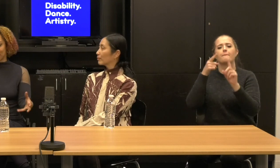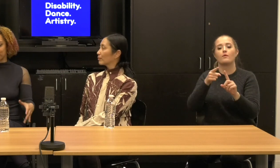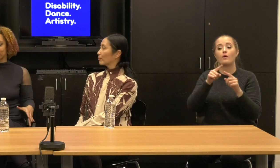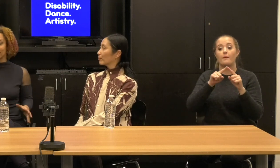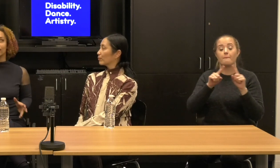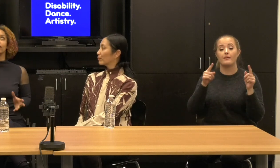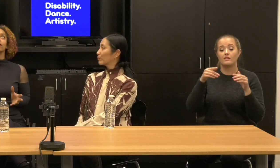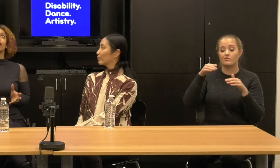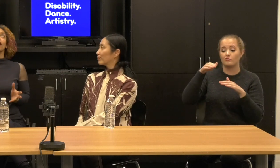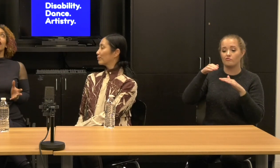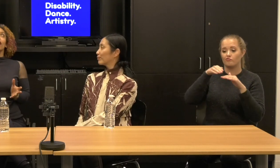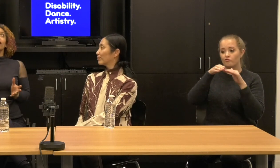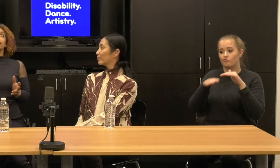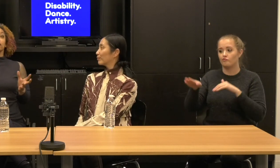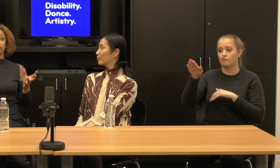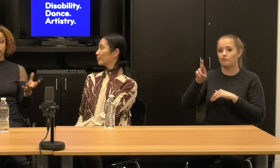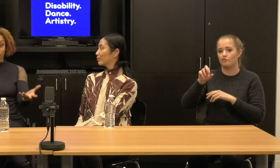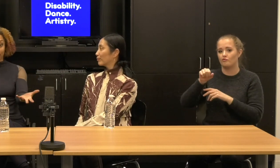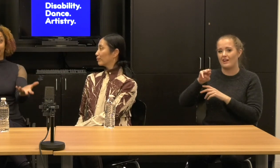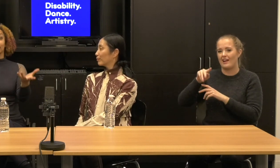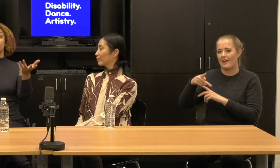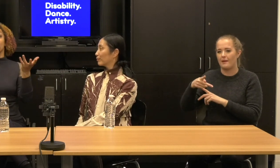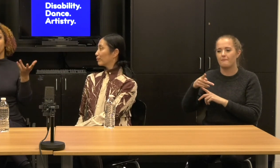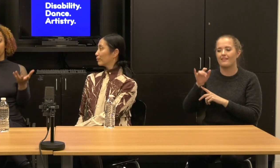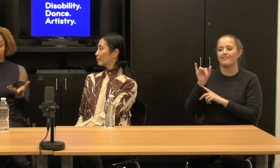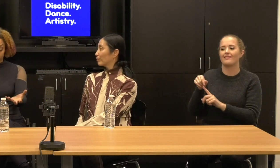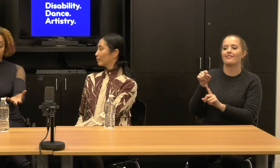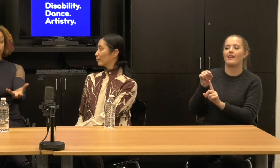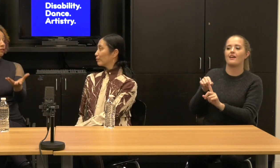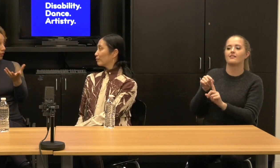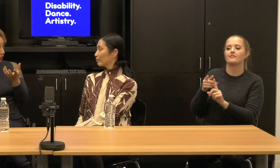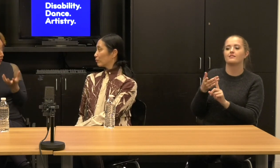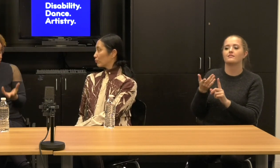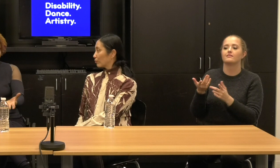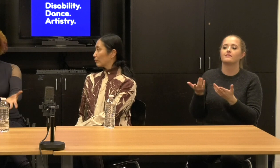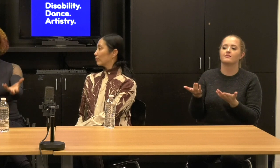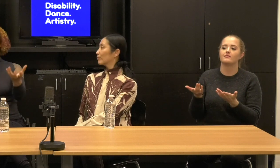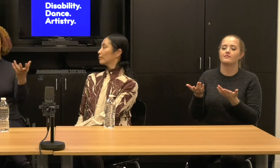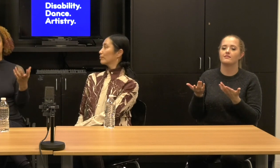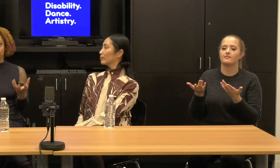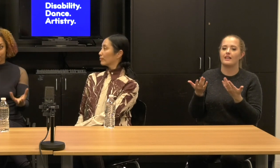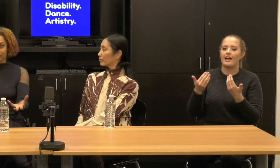The ramp is sonically alive and sonically present.